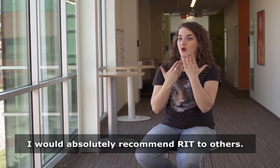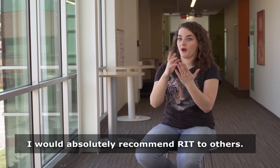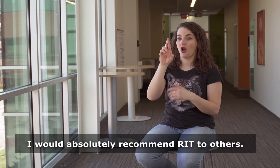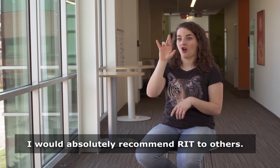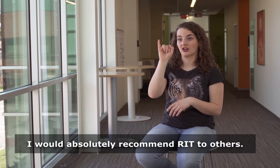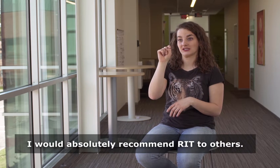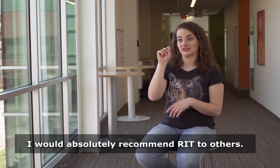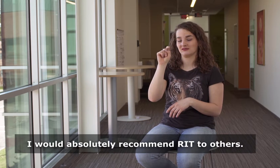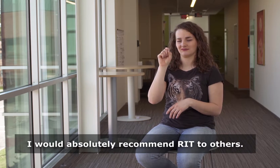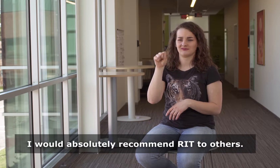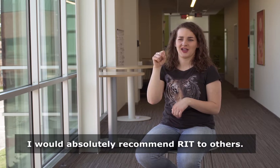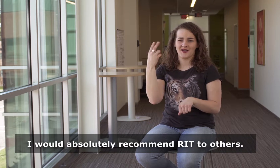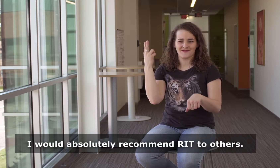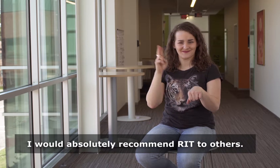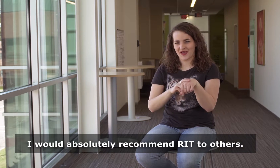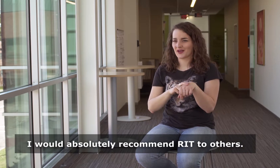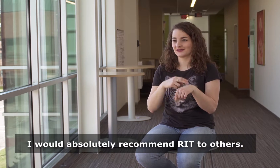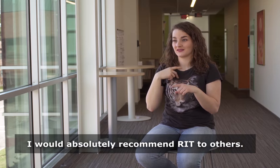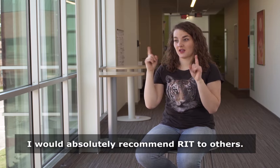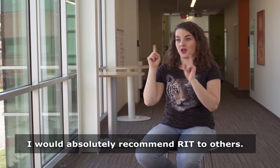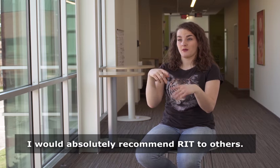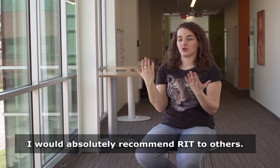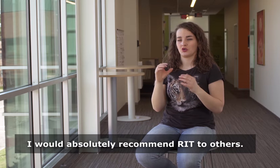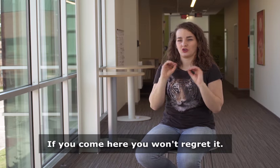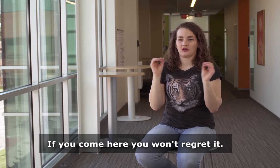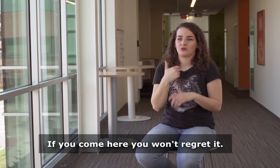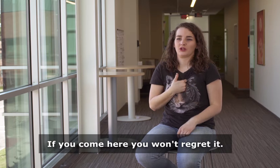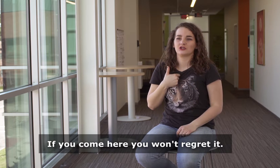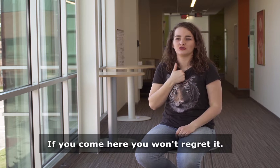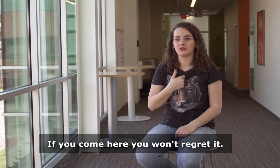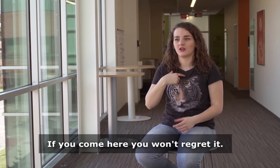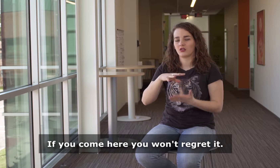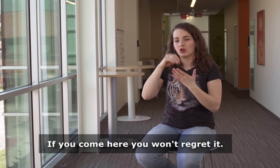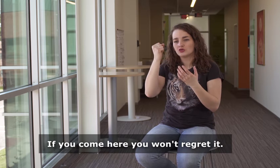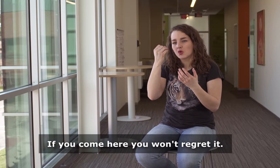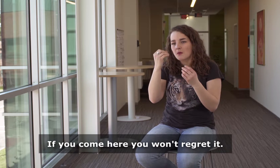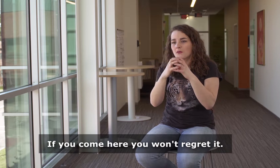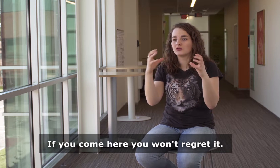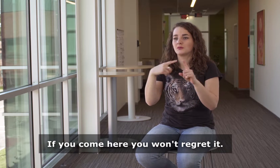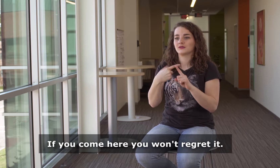I would absolutely recommend RIT to others. If you come here you won't regret it.